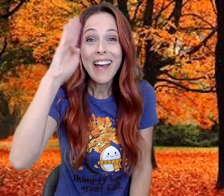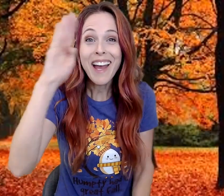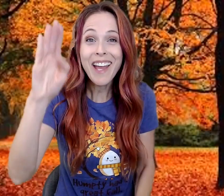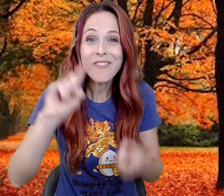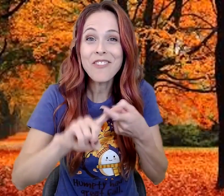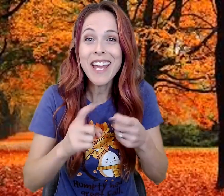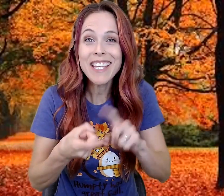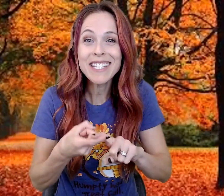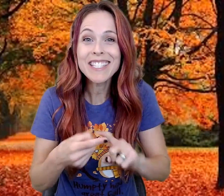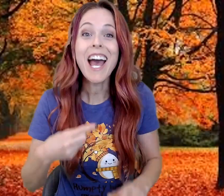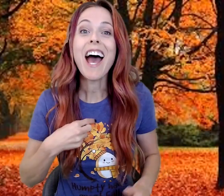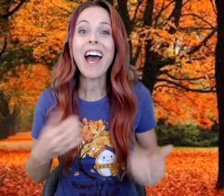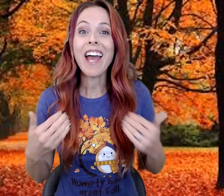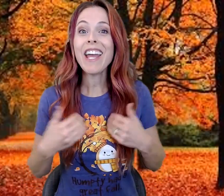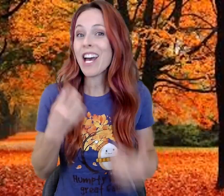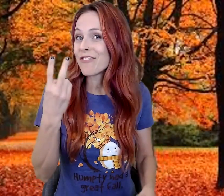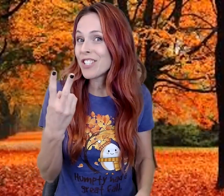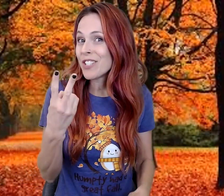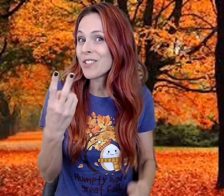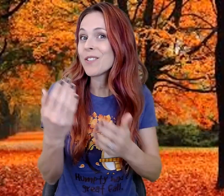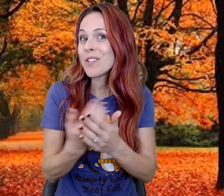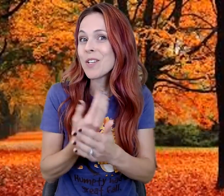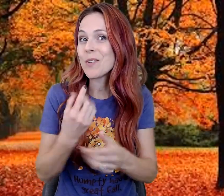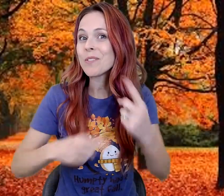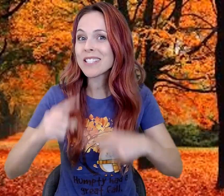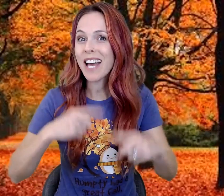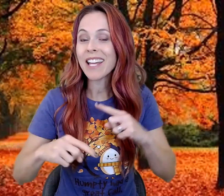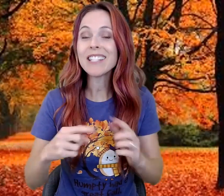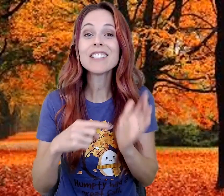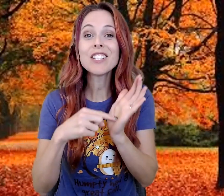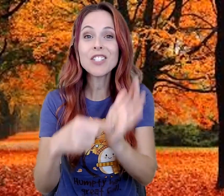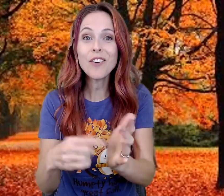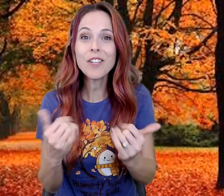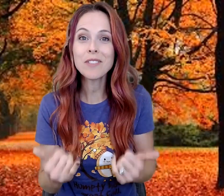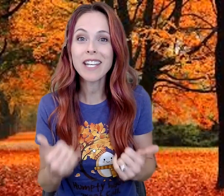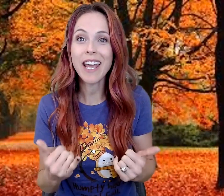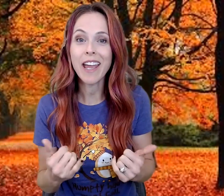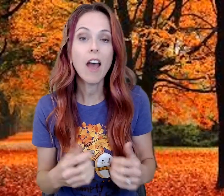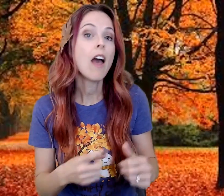Hi friends! I have two new signs to show you today.